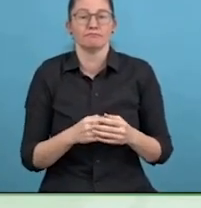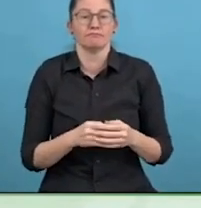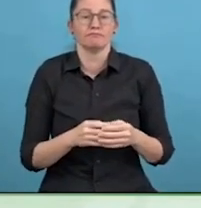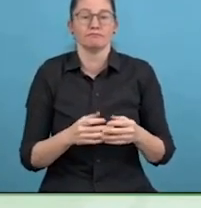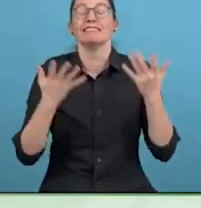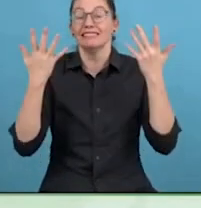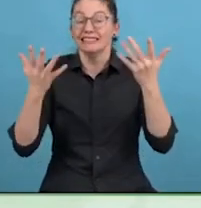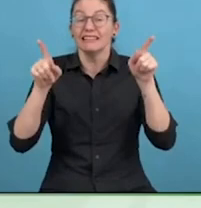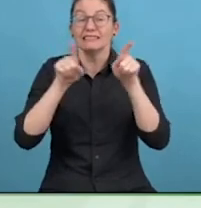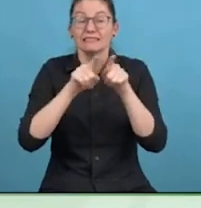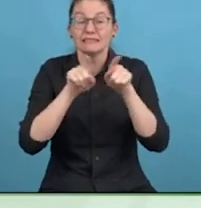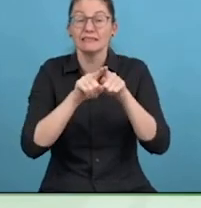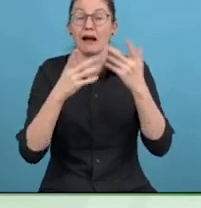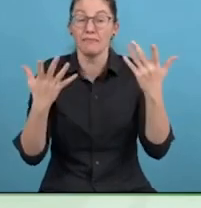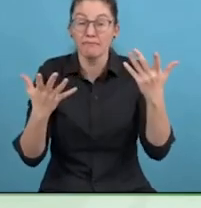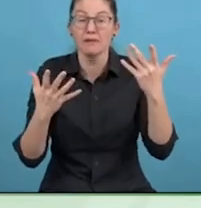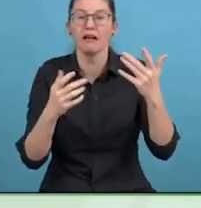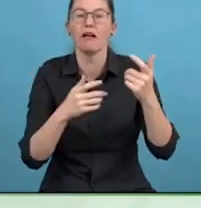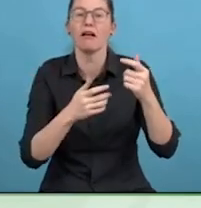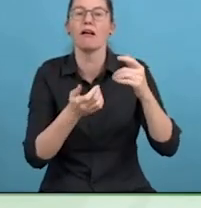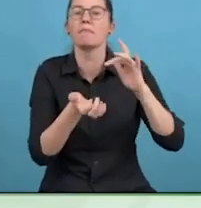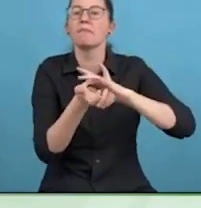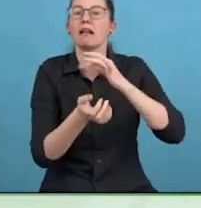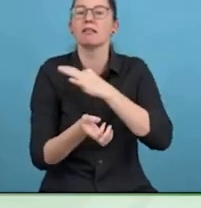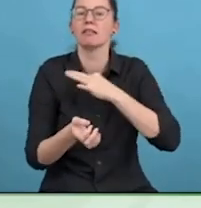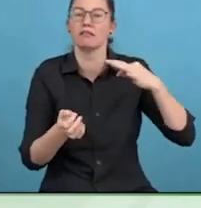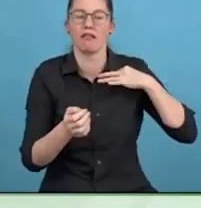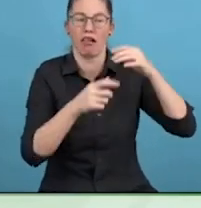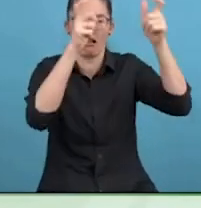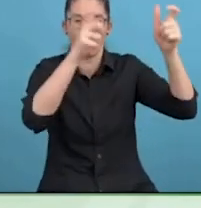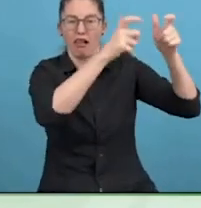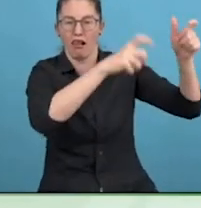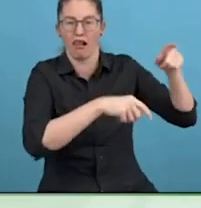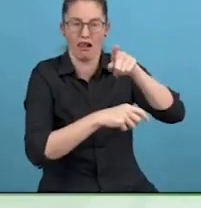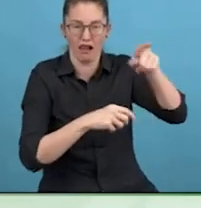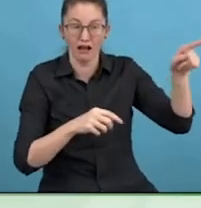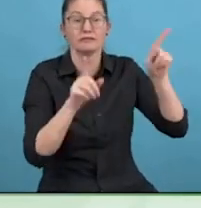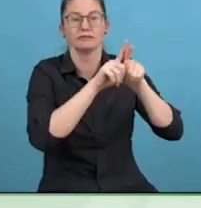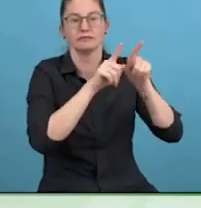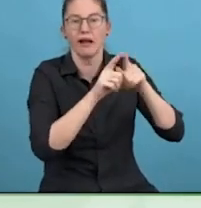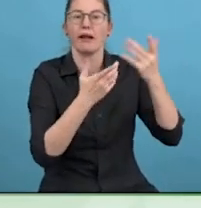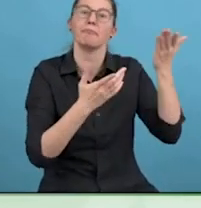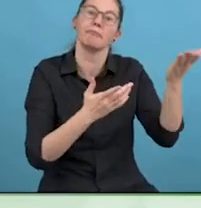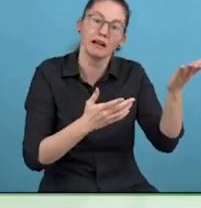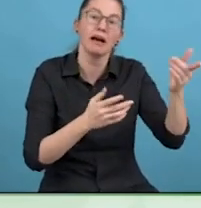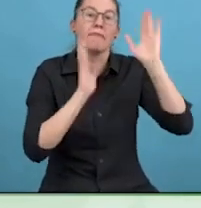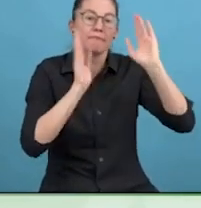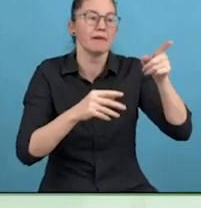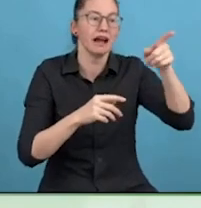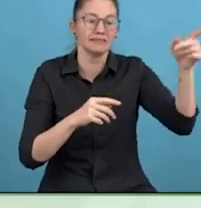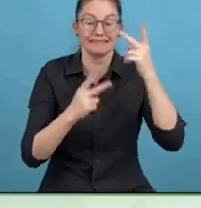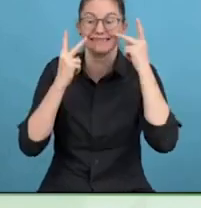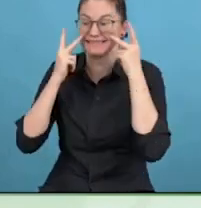First of all, it is a growing disability, I agree.